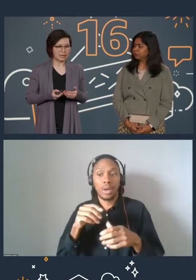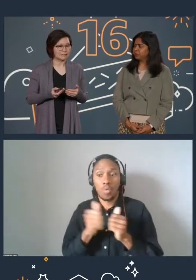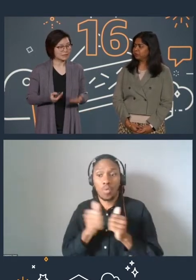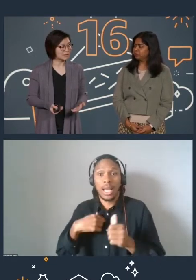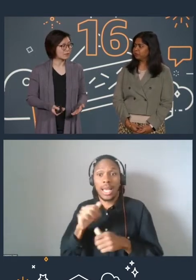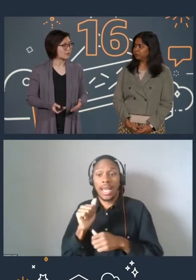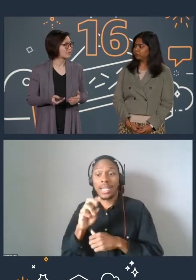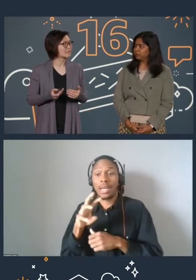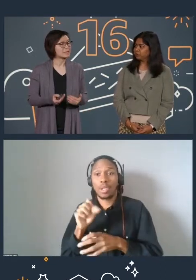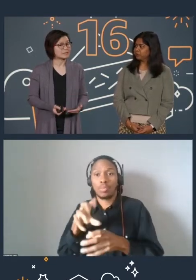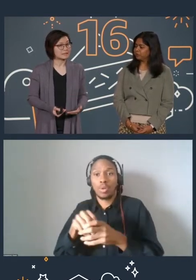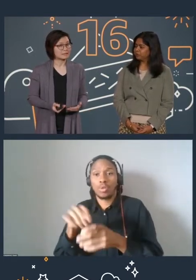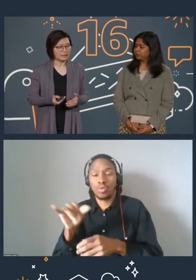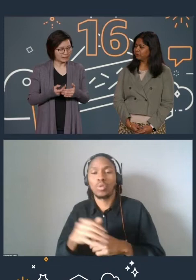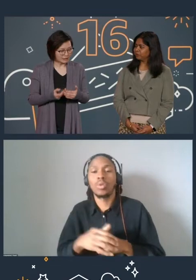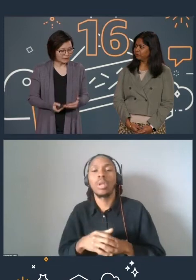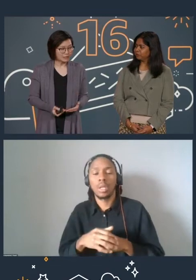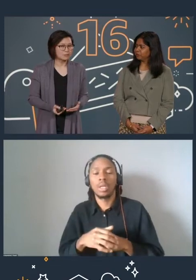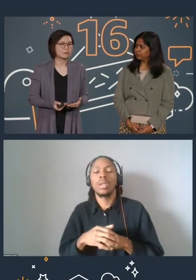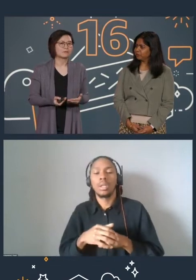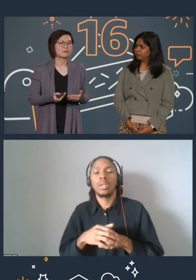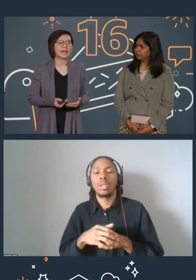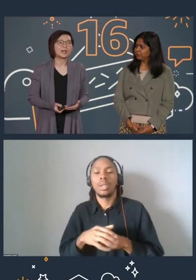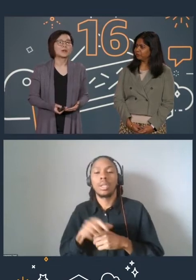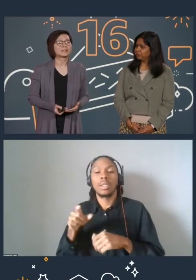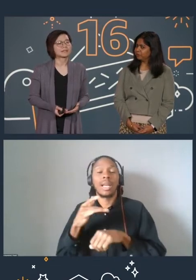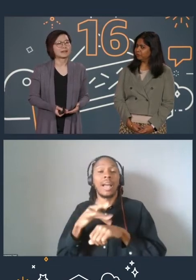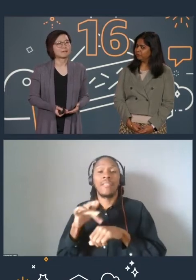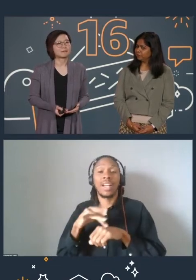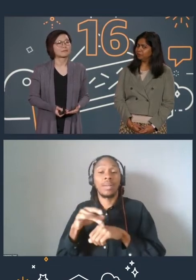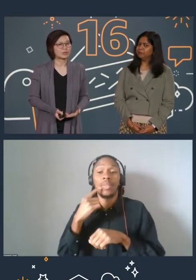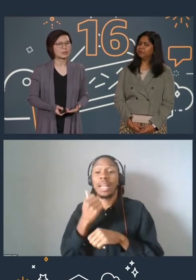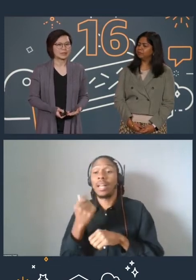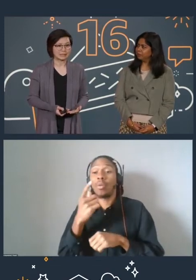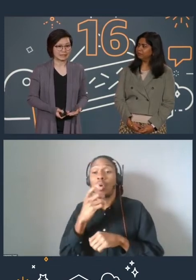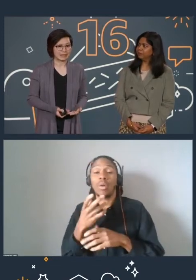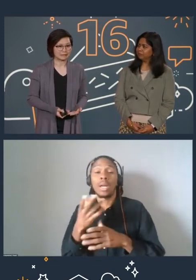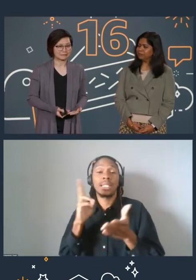And best of all, is available for anyone to sign up for a free Credly account.